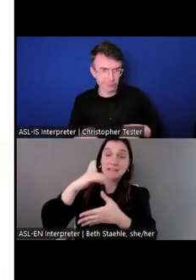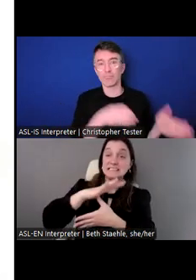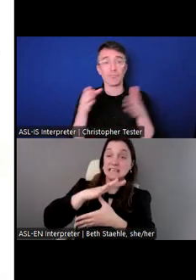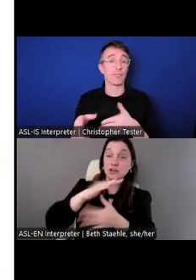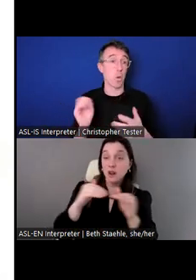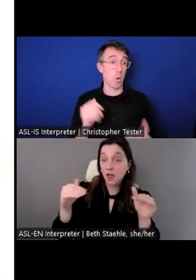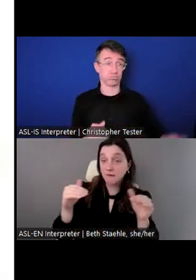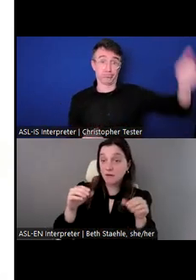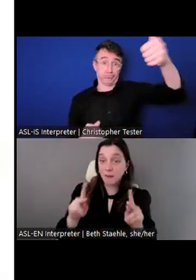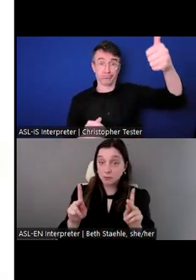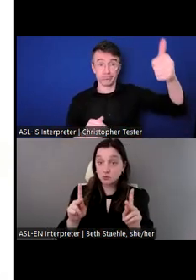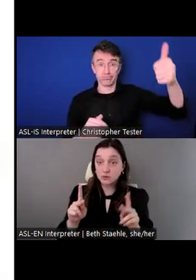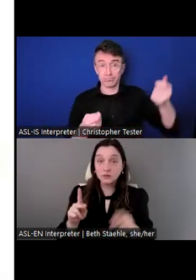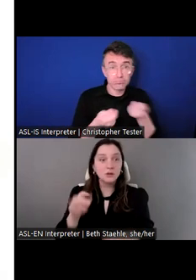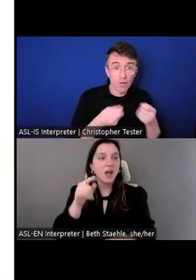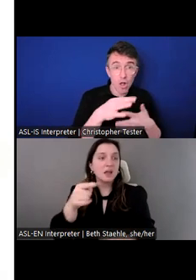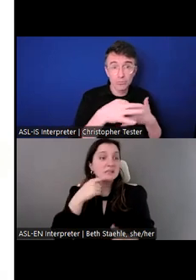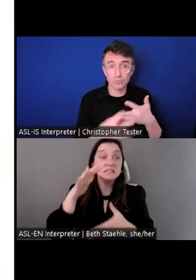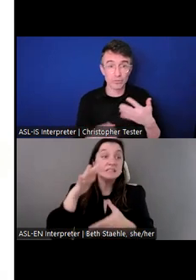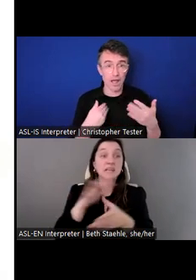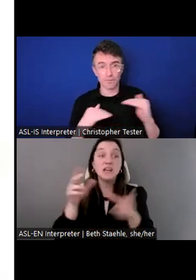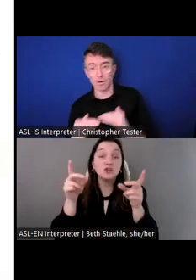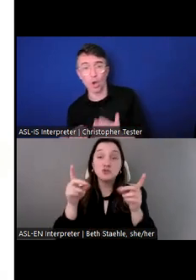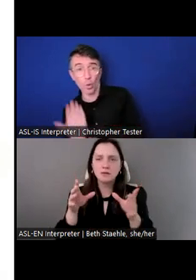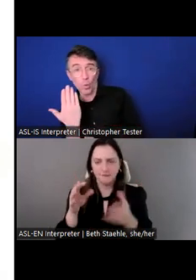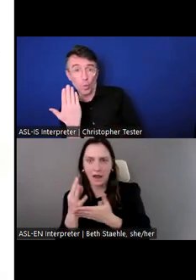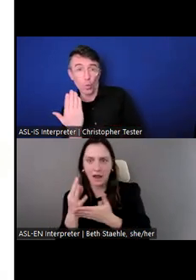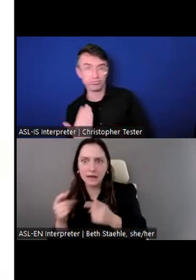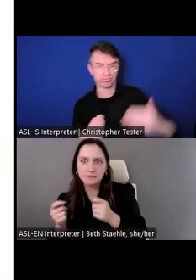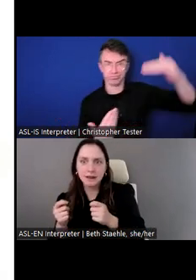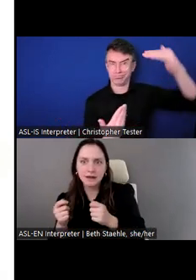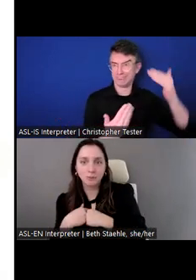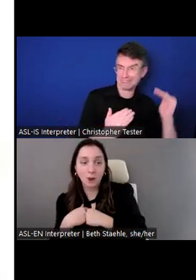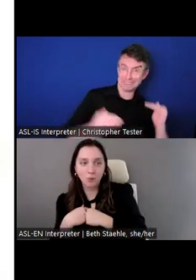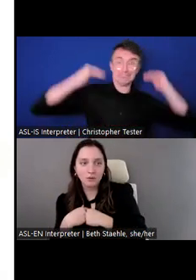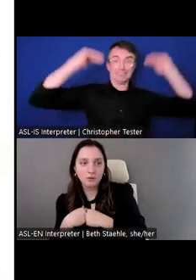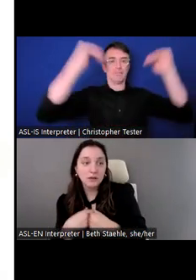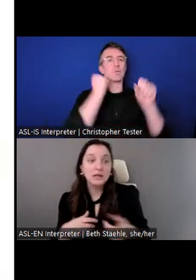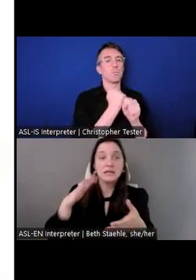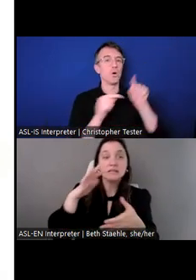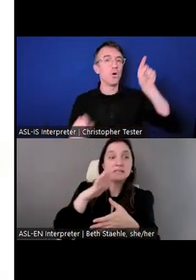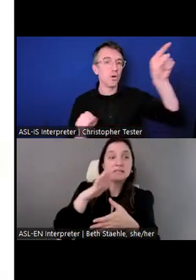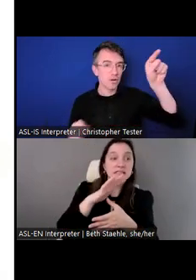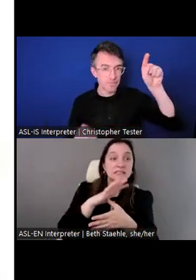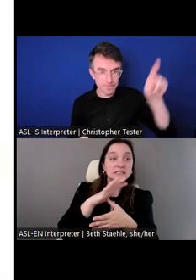as well. Such as senior director of finance management, advisor for communications for our foundations